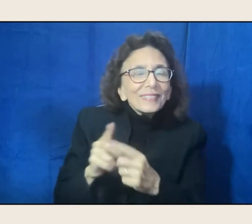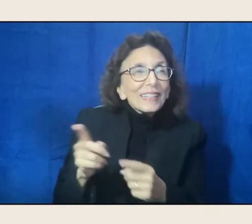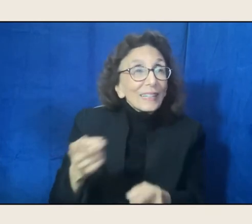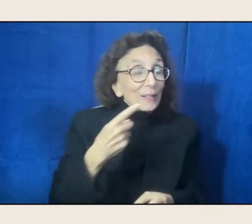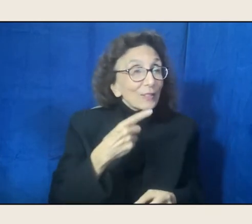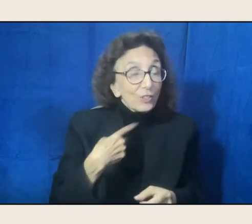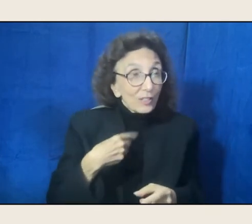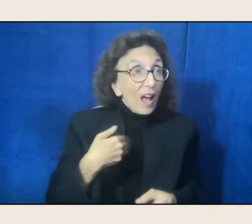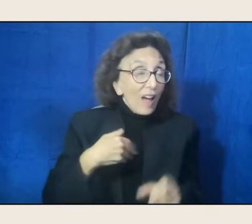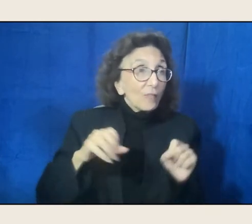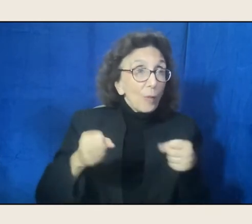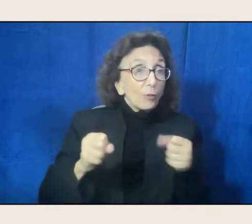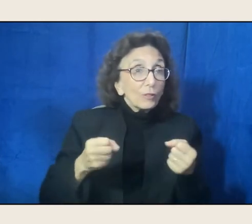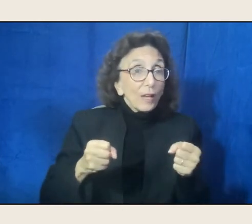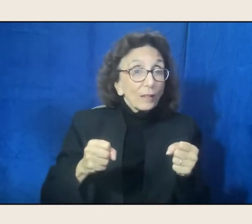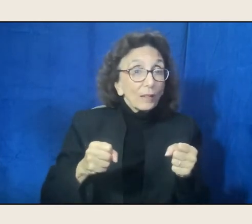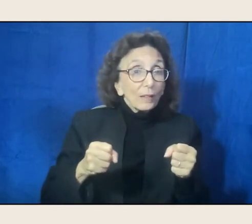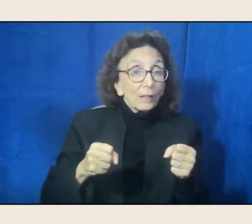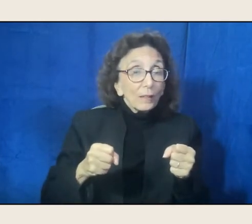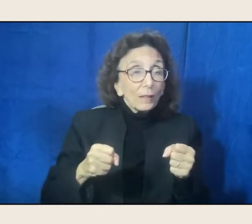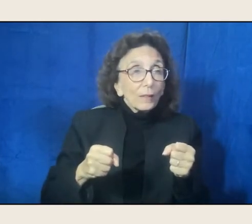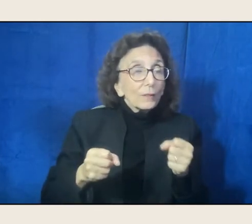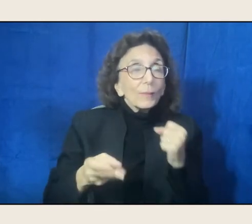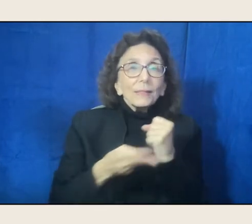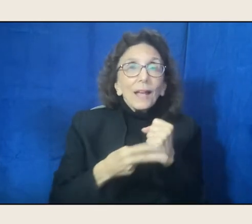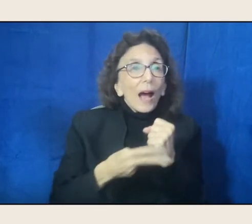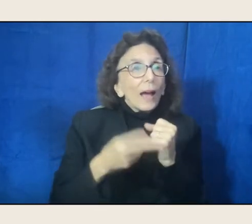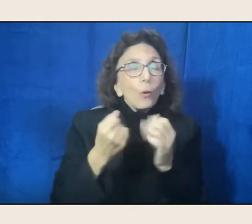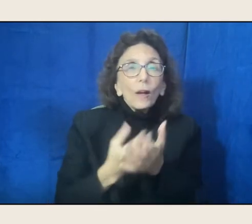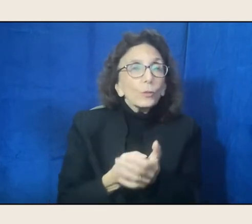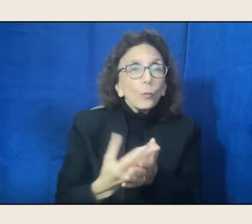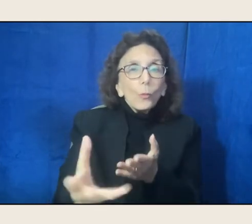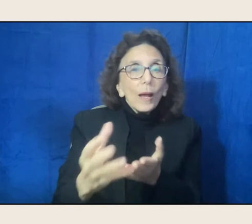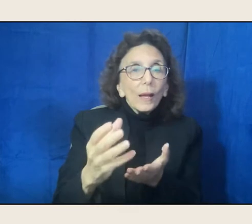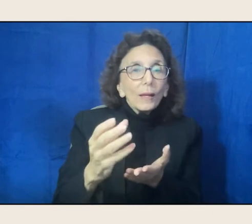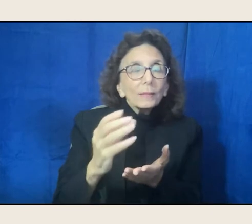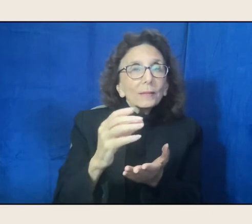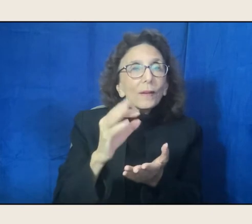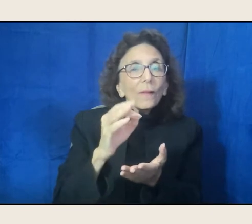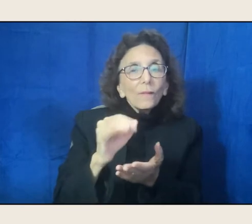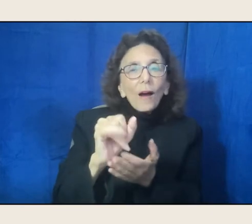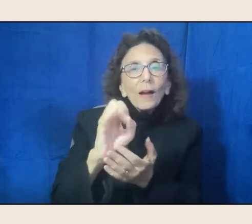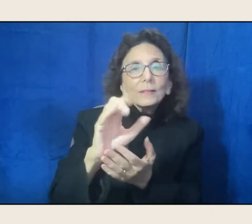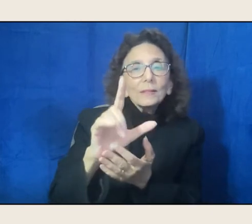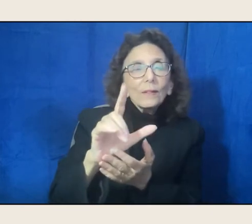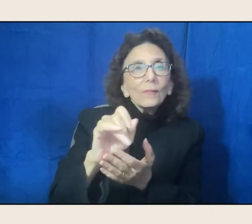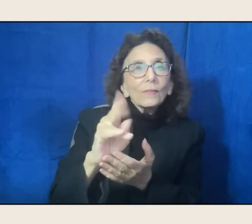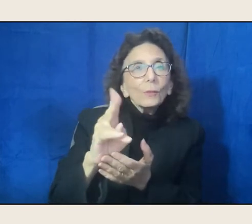to save on fossil fuels. Wow. Yes. Wow.